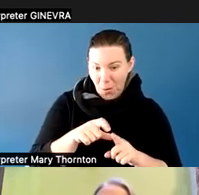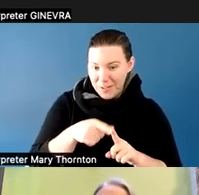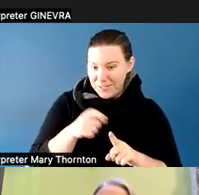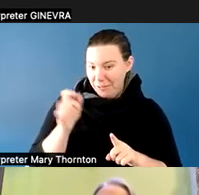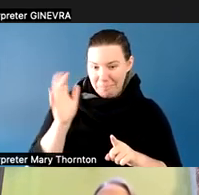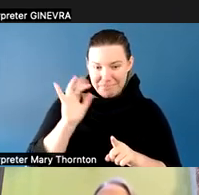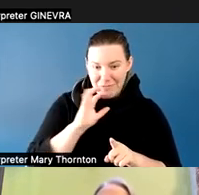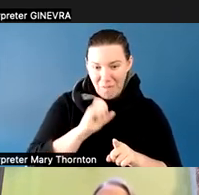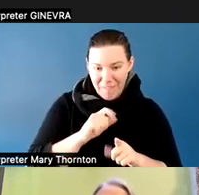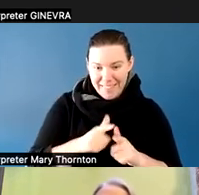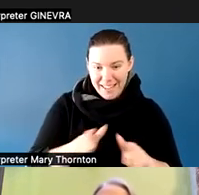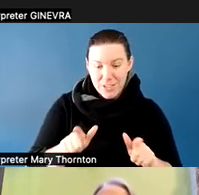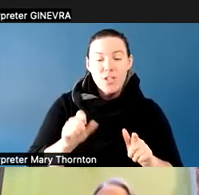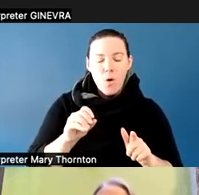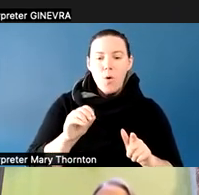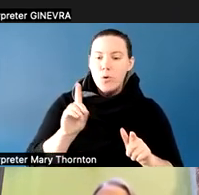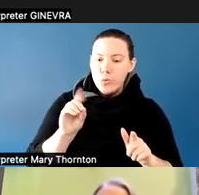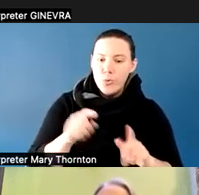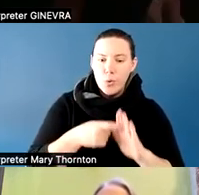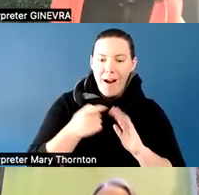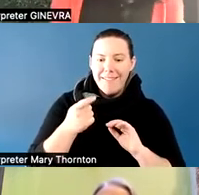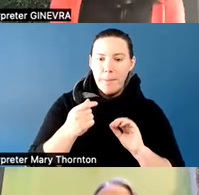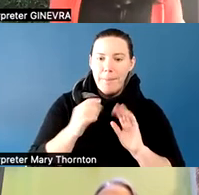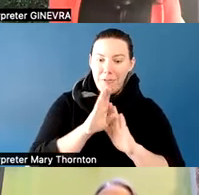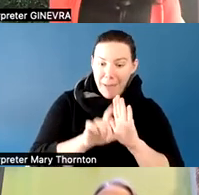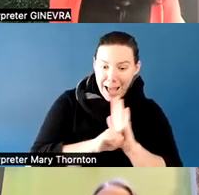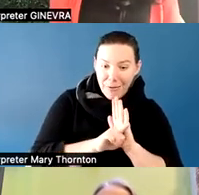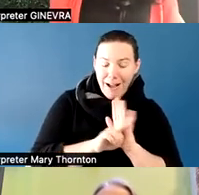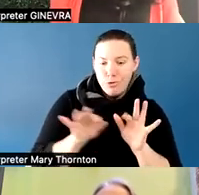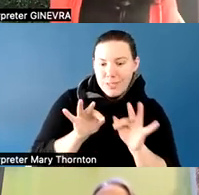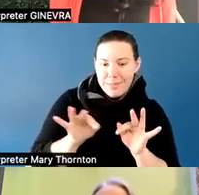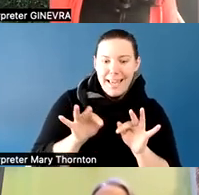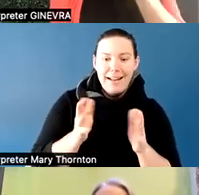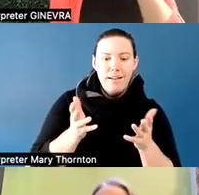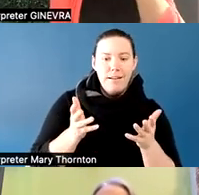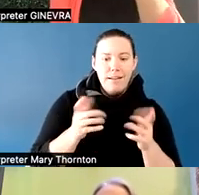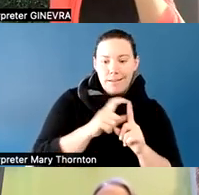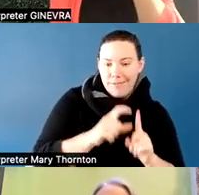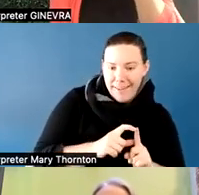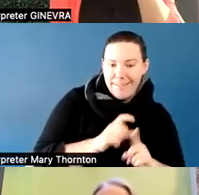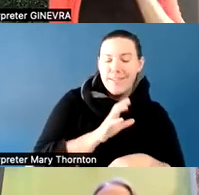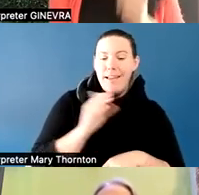So we do provide some background about how neurons work, different brain regions.